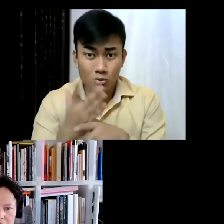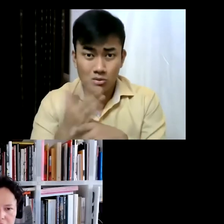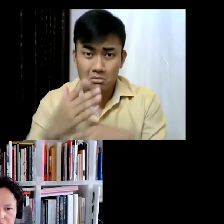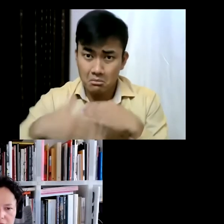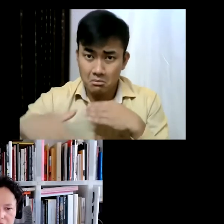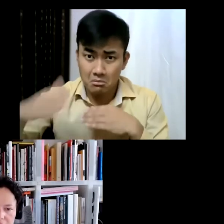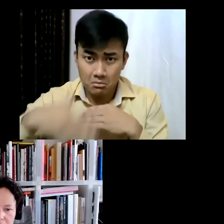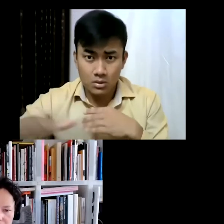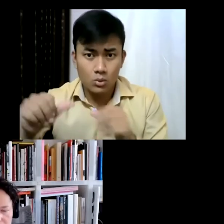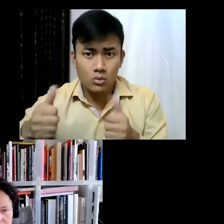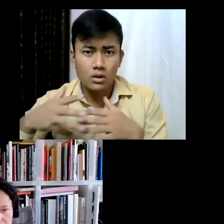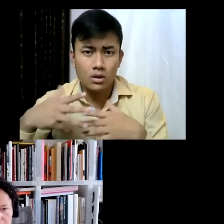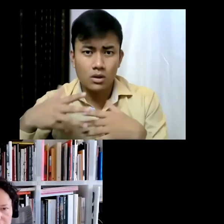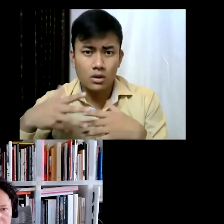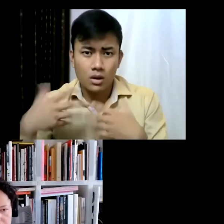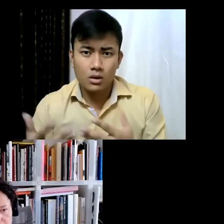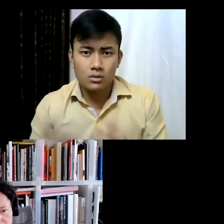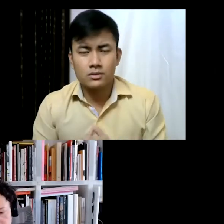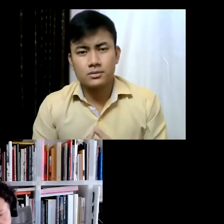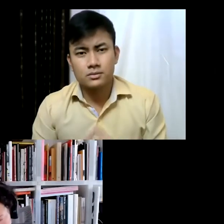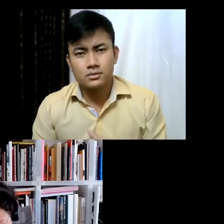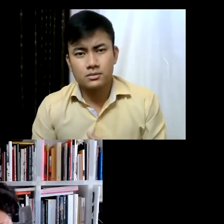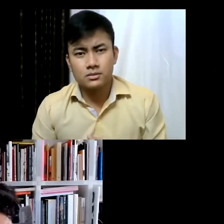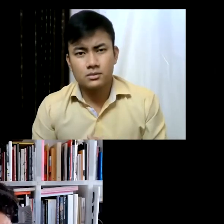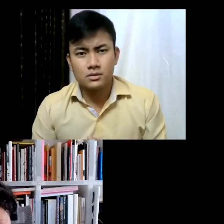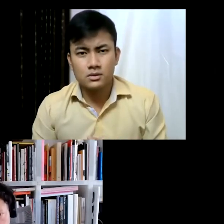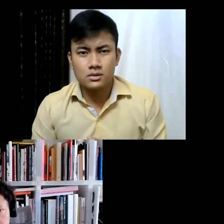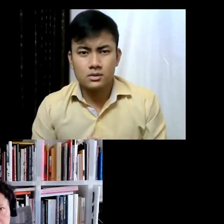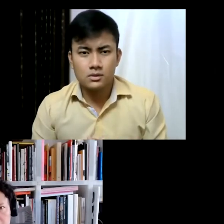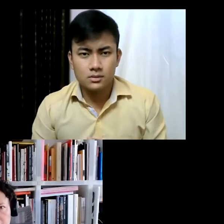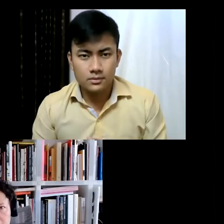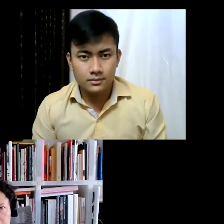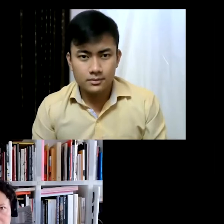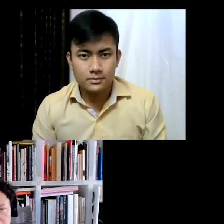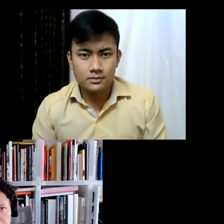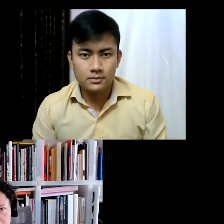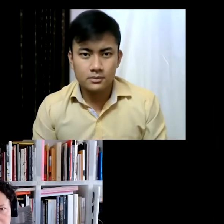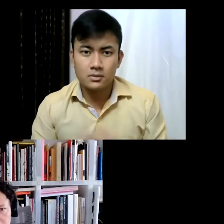the institution needs to play... while always also being sensitive to the needs of our community?